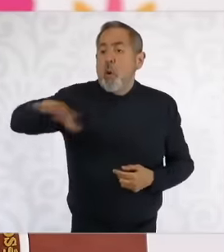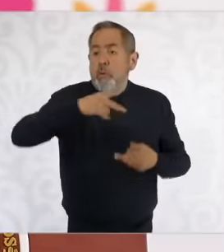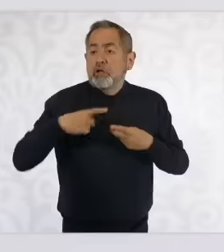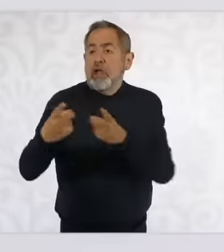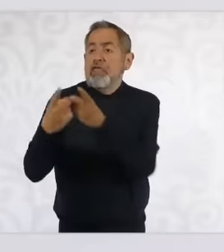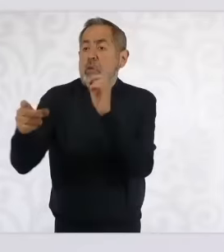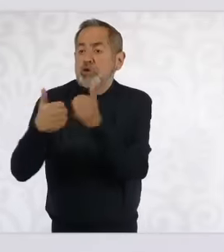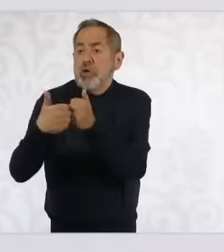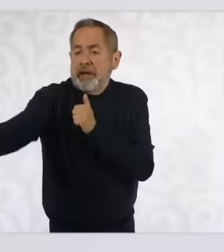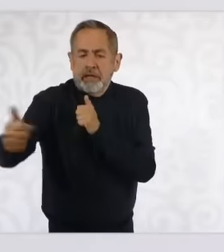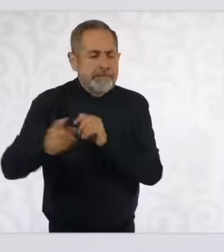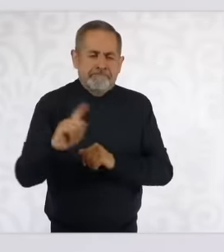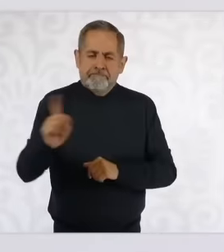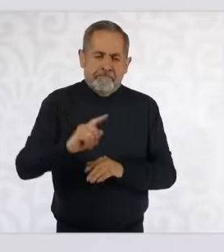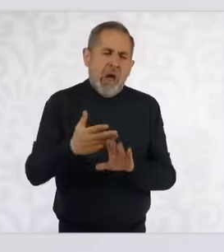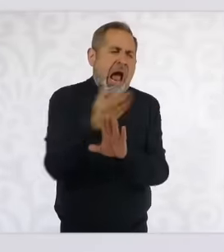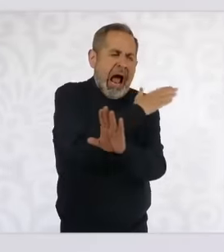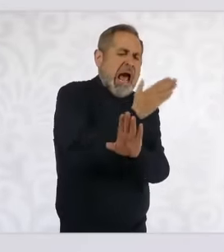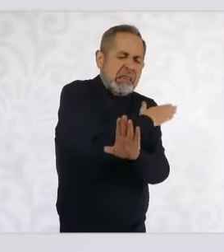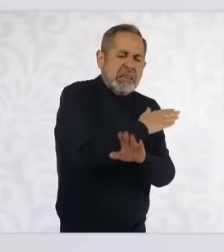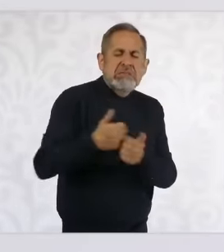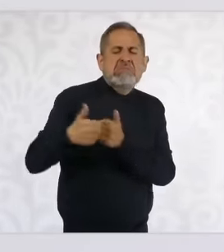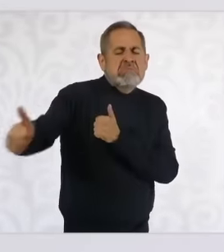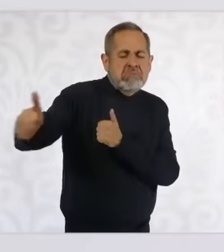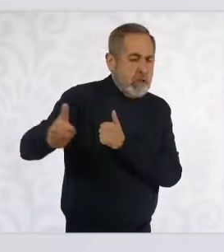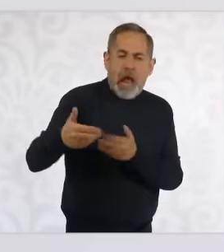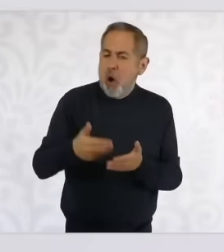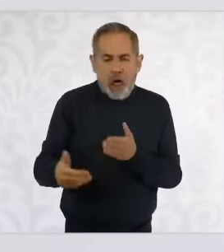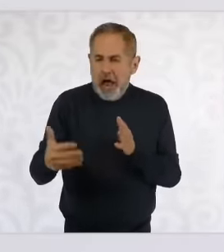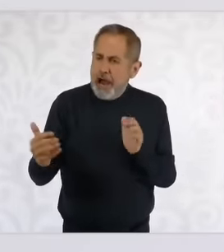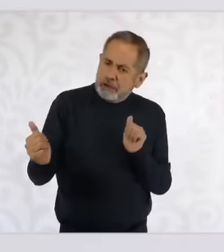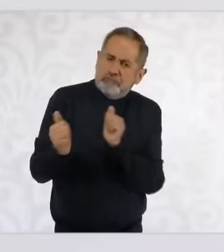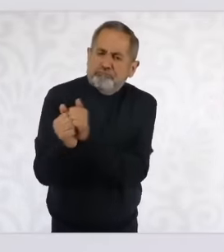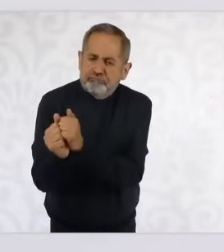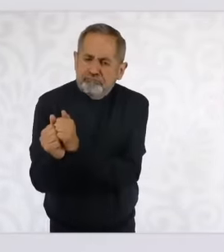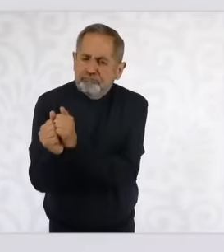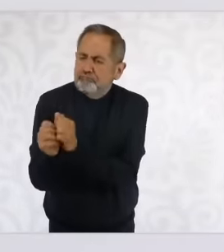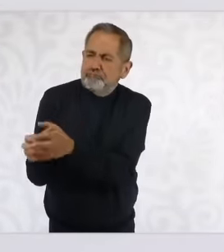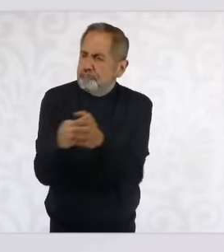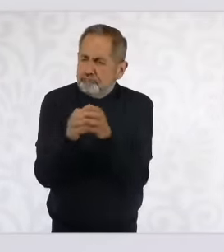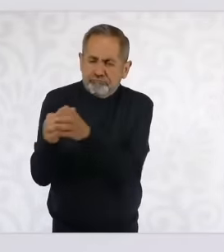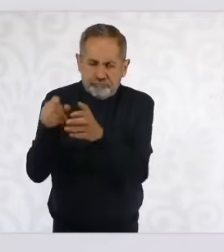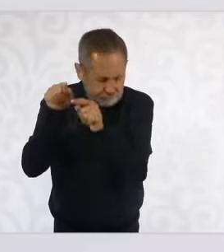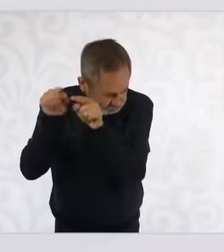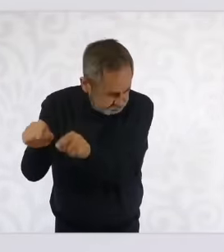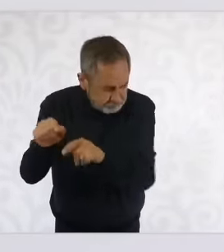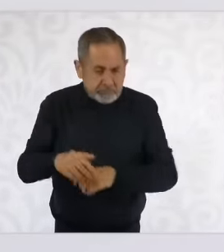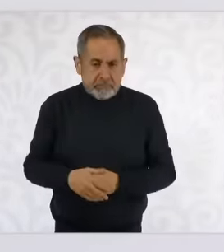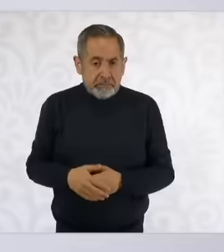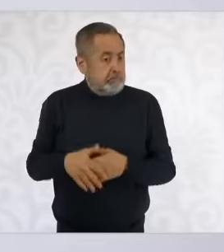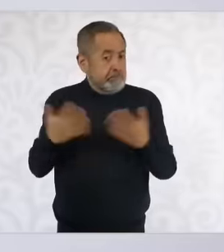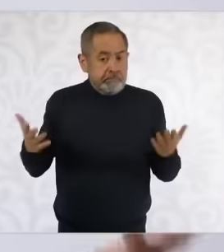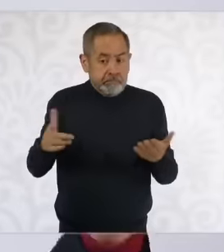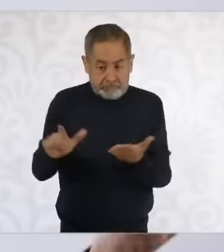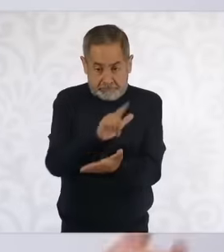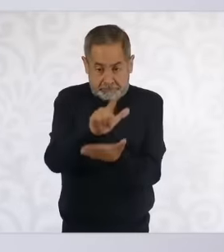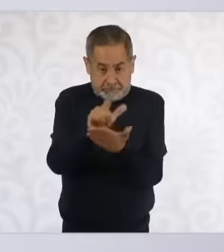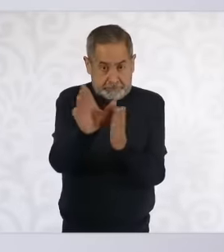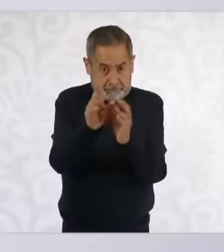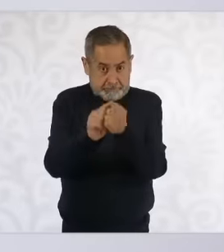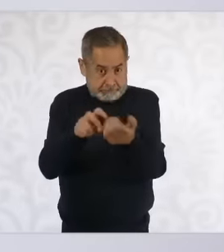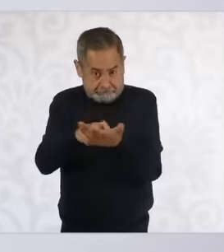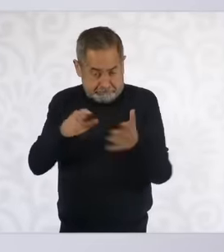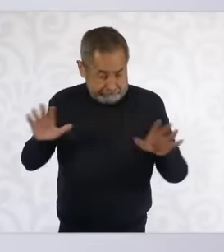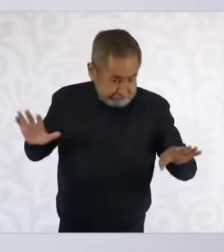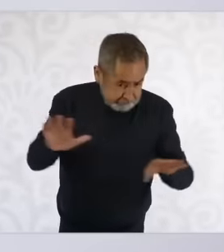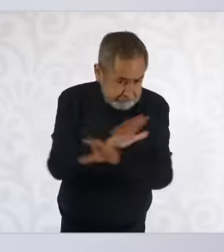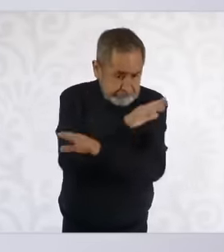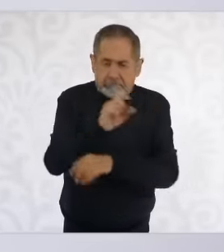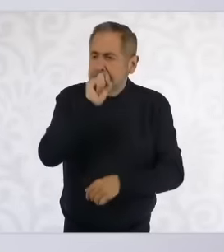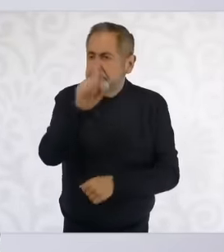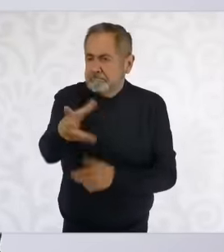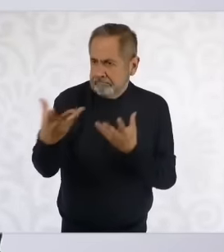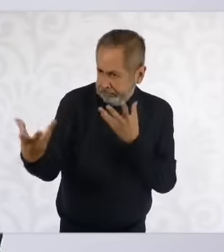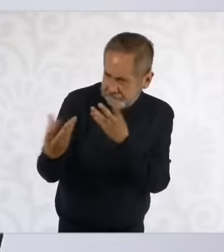past, so the reform of the judiciary is part of this process of transformation